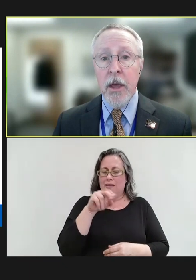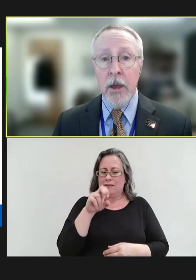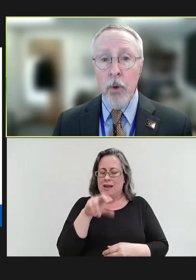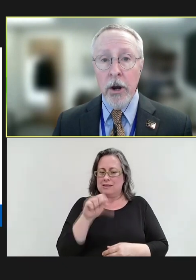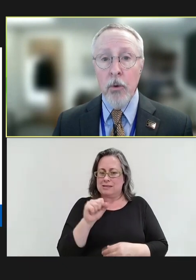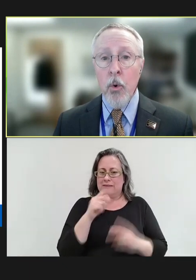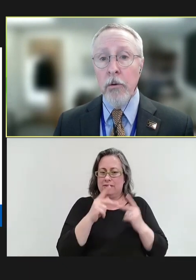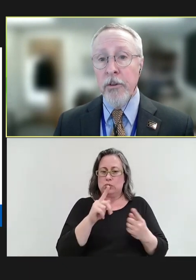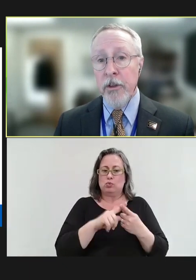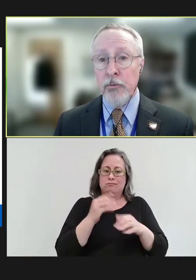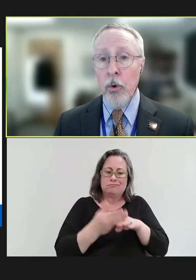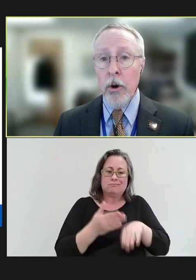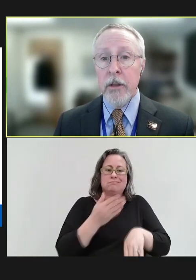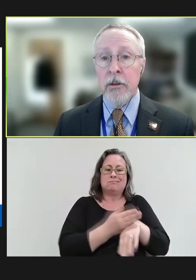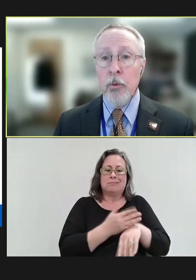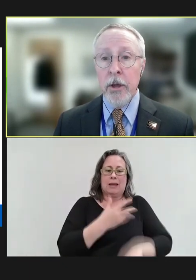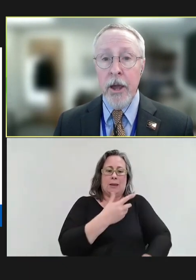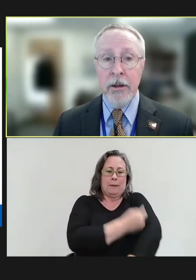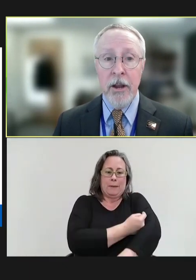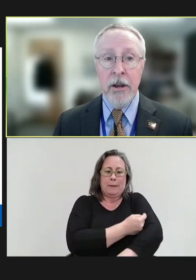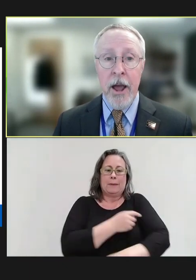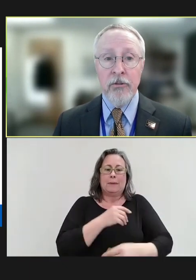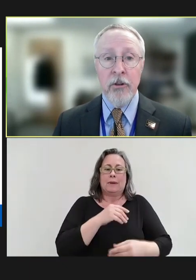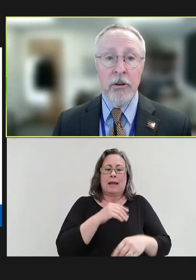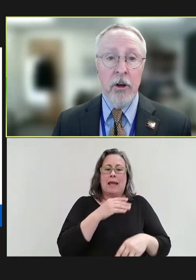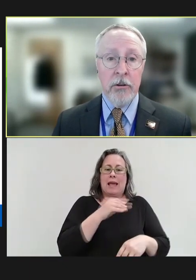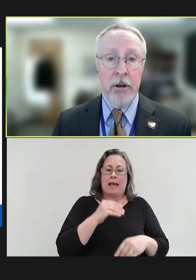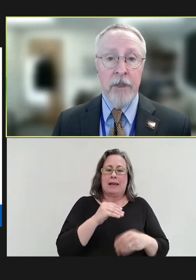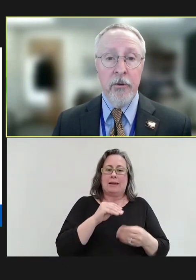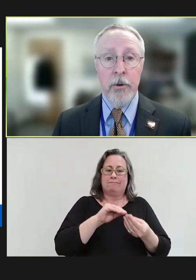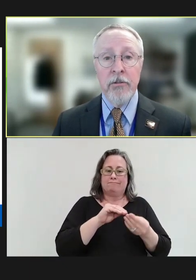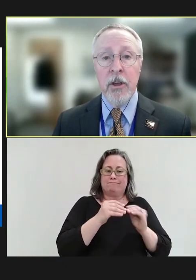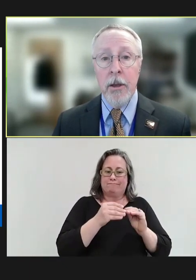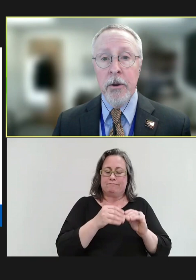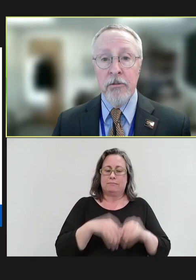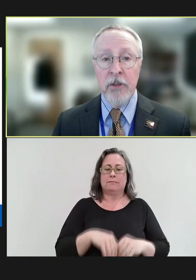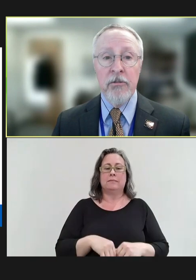He won an award for this work at the 2018 National Adult and Influenza Immunization